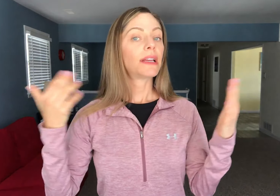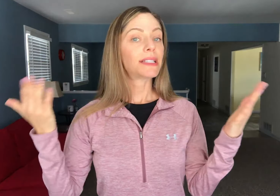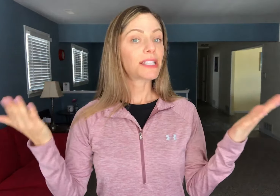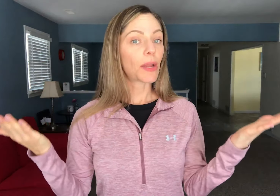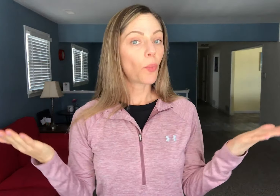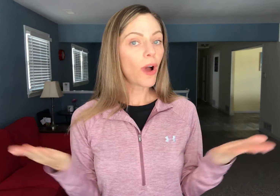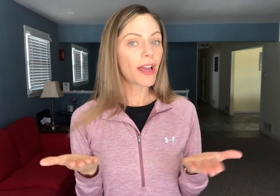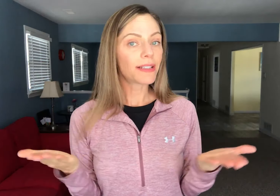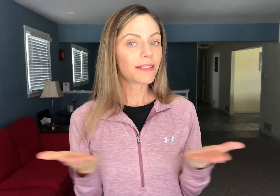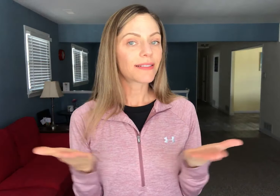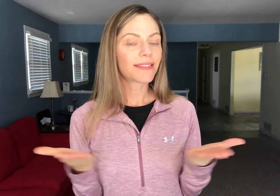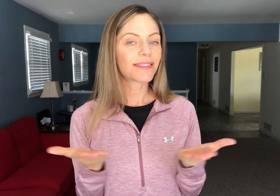And to sign "what?"